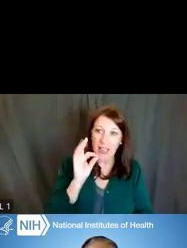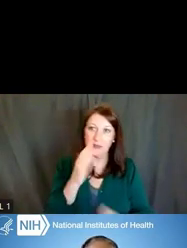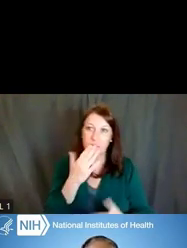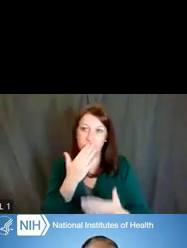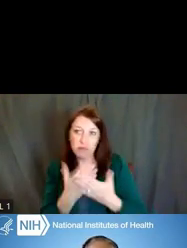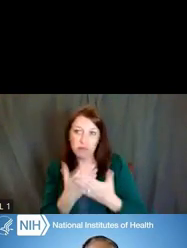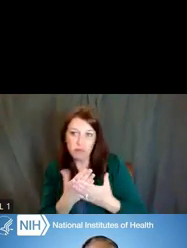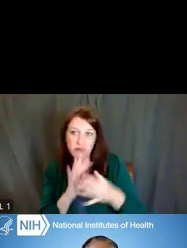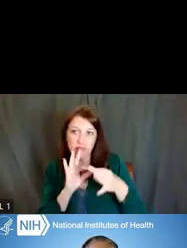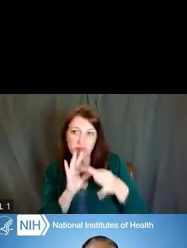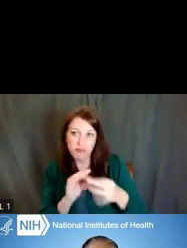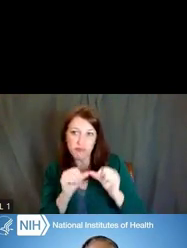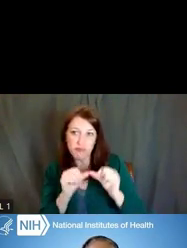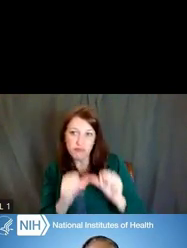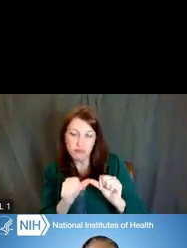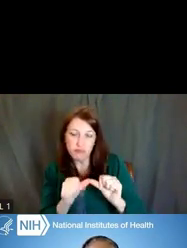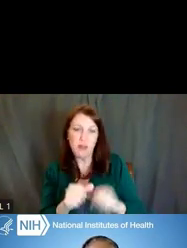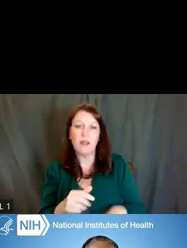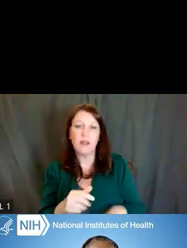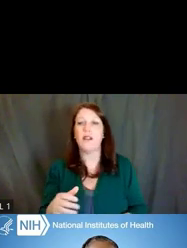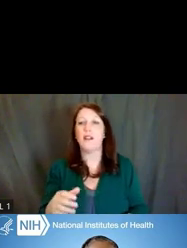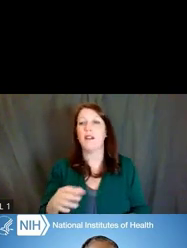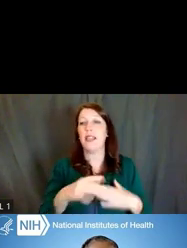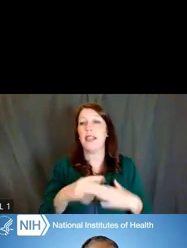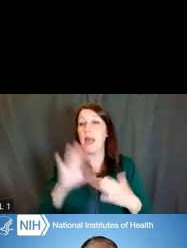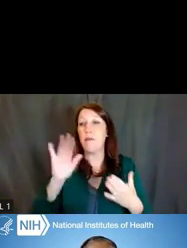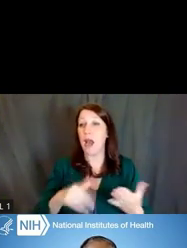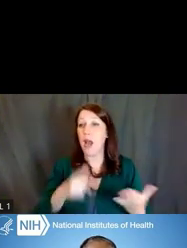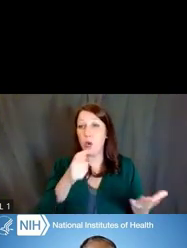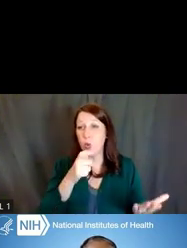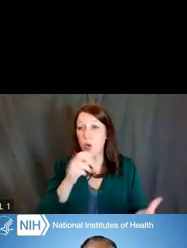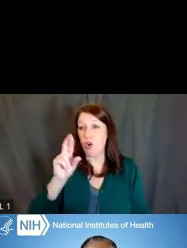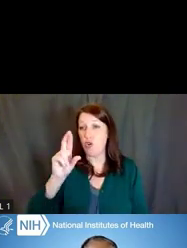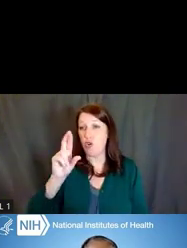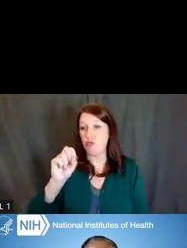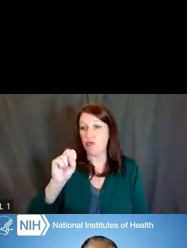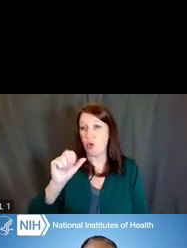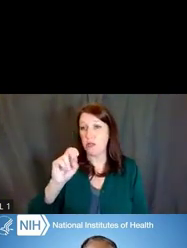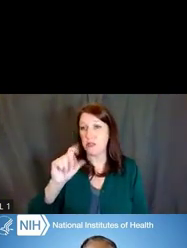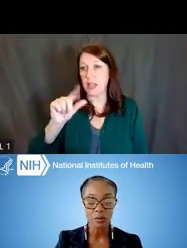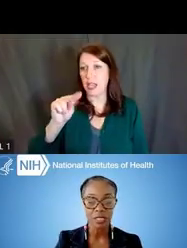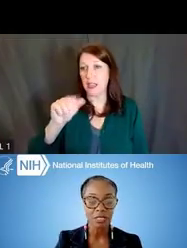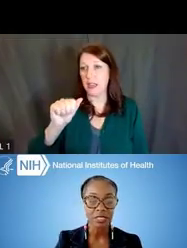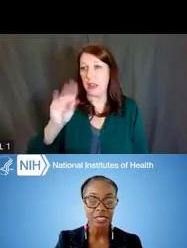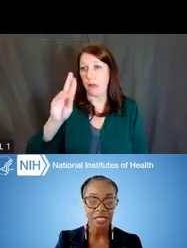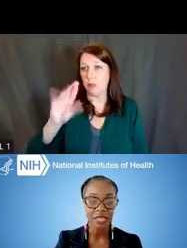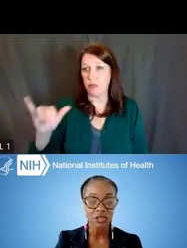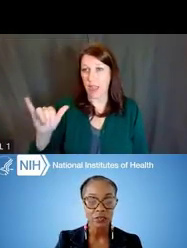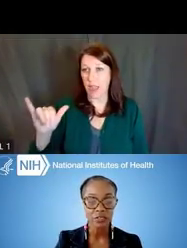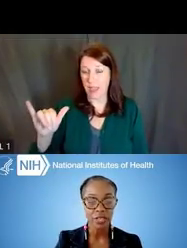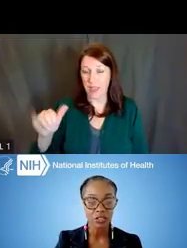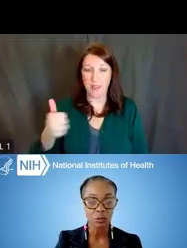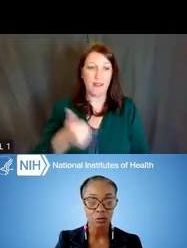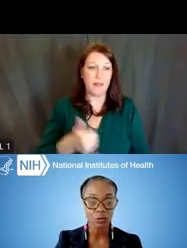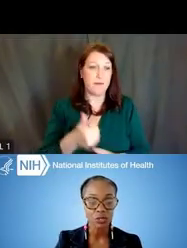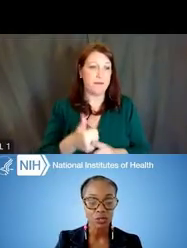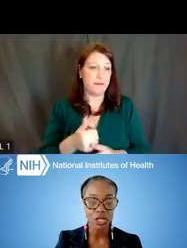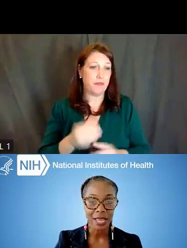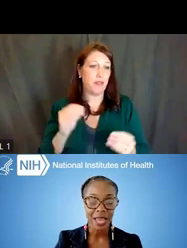This informative session will be led by Rosalina Bray, extramural staff training officer within the NIH Office of Extramural Research,